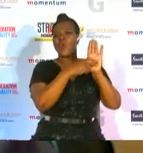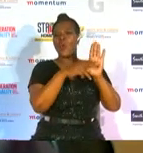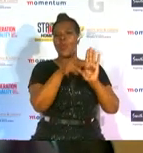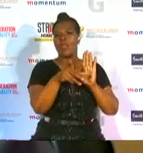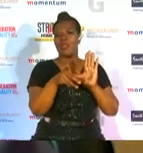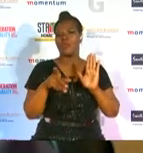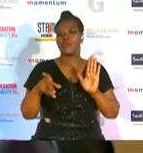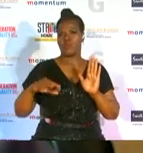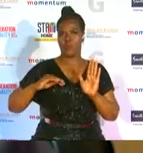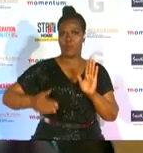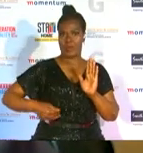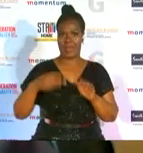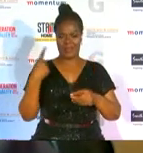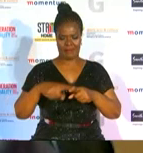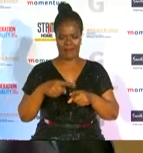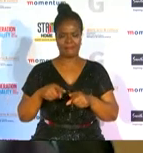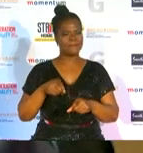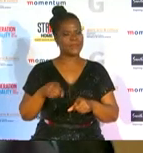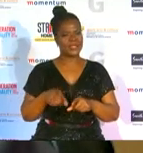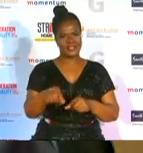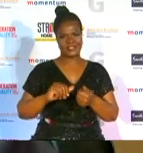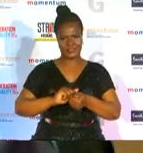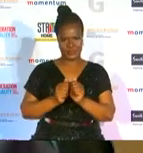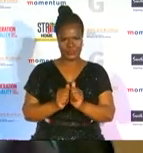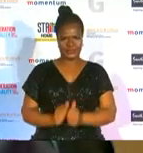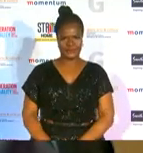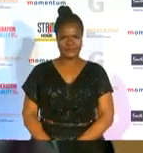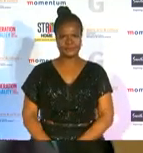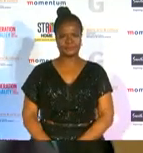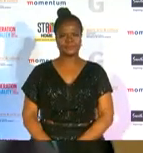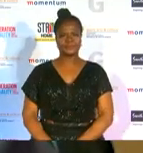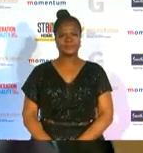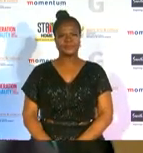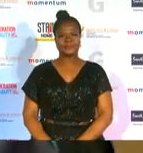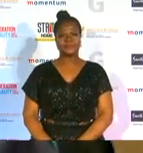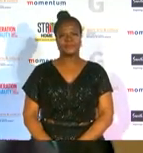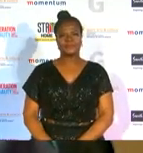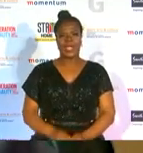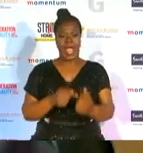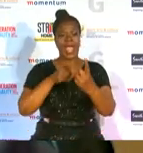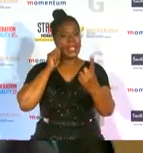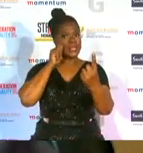the entire value chain of sport our intention is to place women in sport